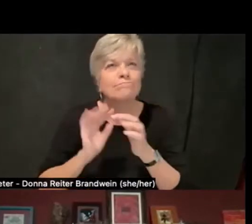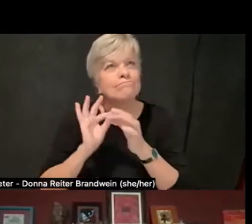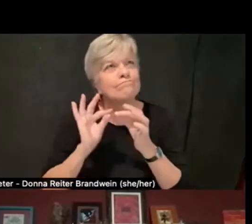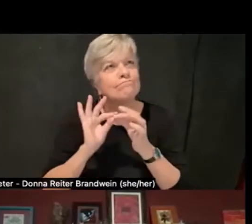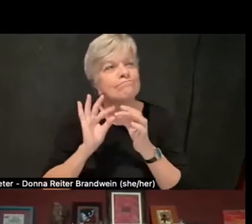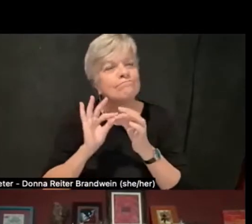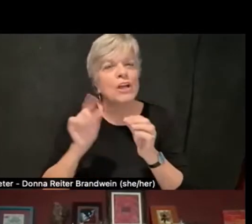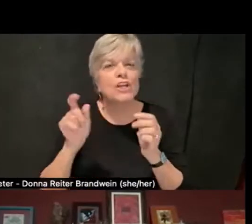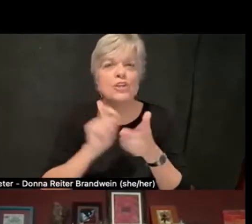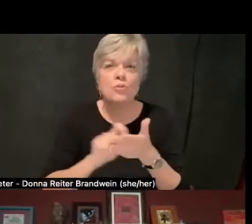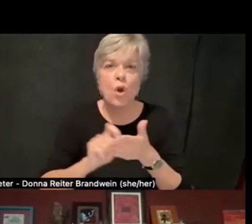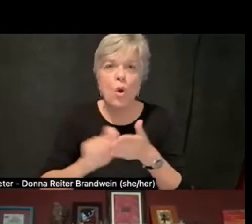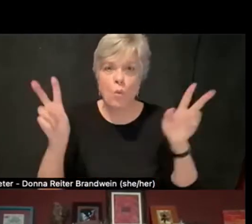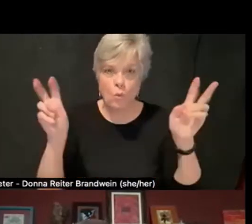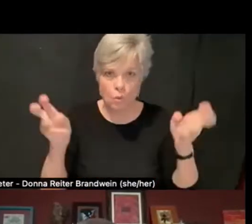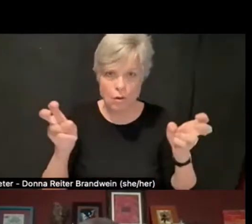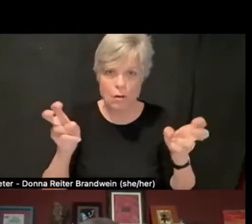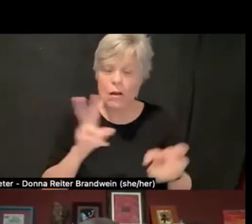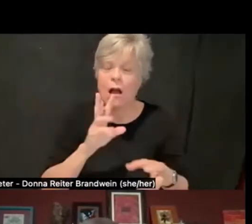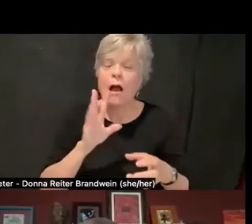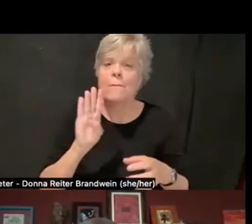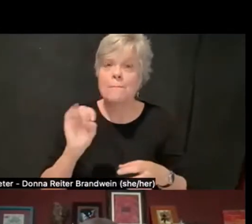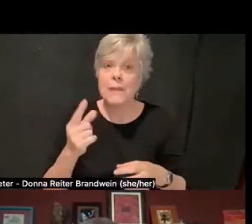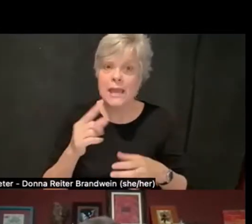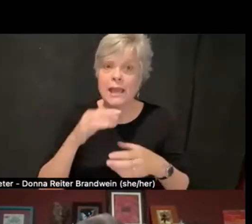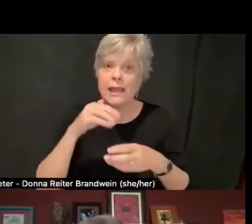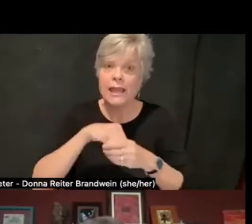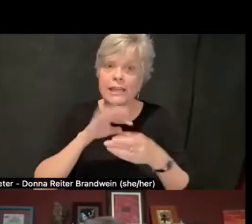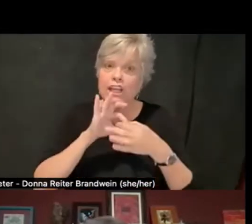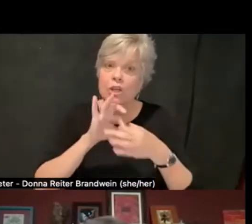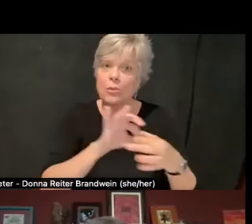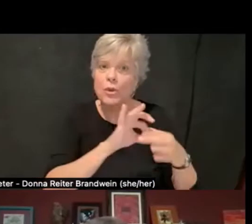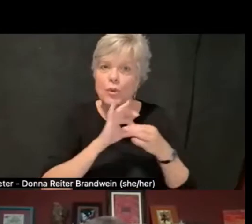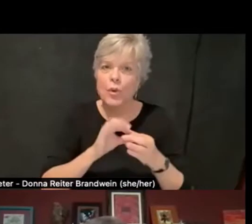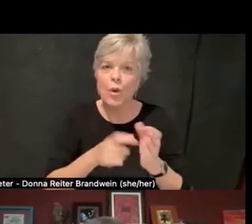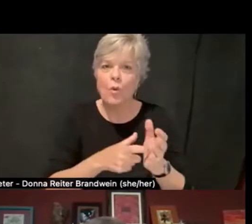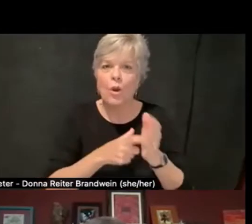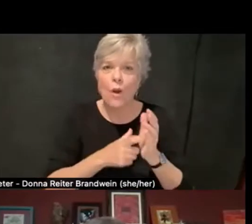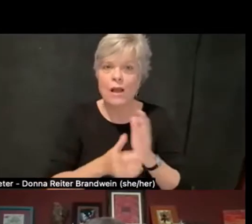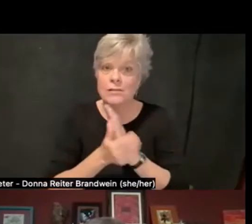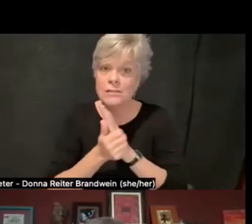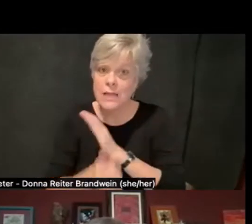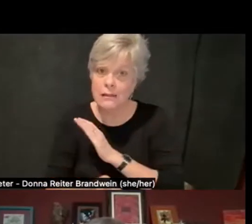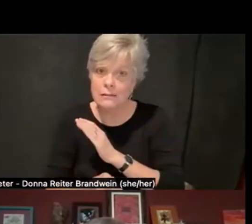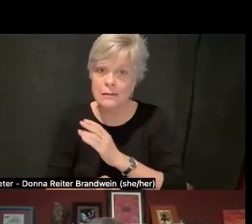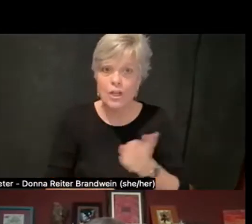"Being in community requires skill to see it and to create it." And so I thought about this